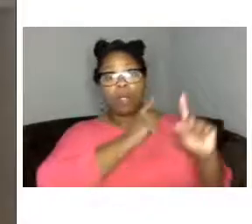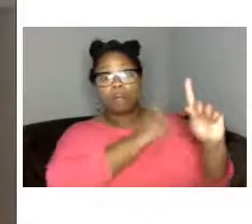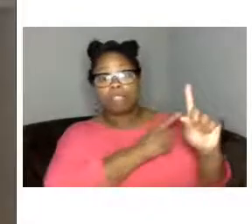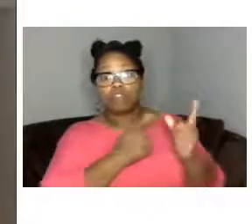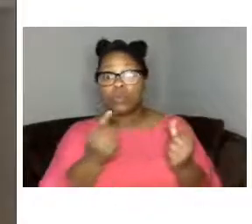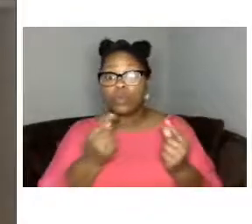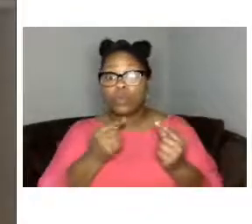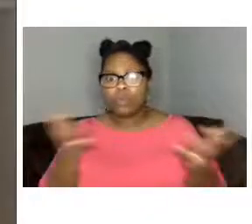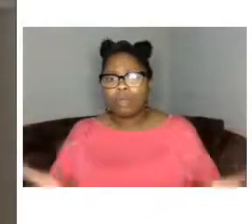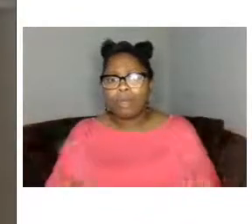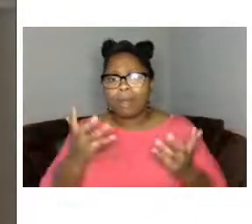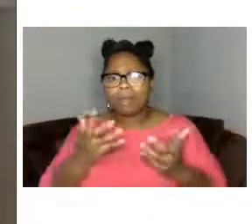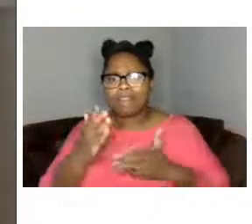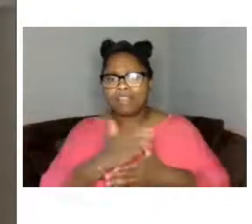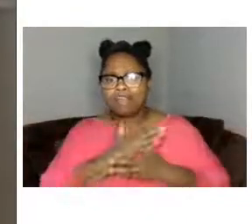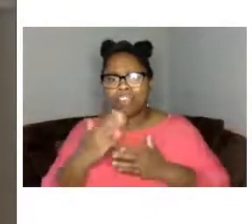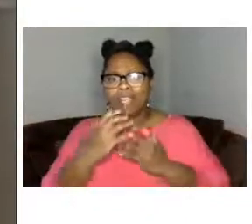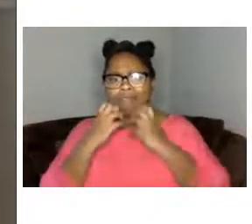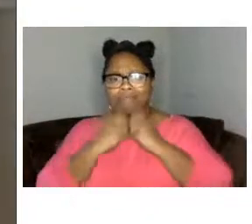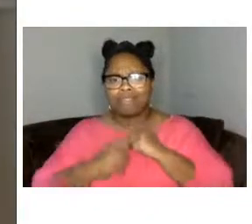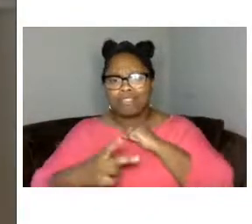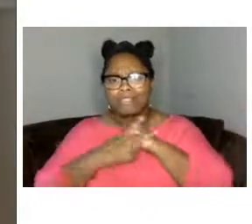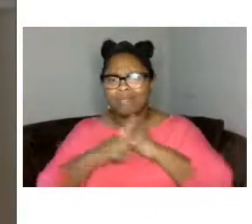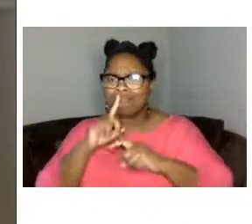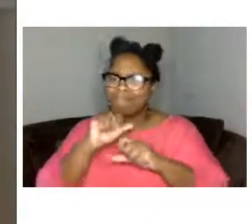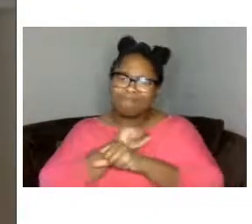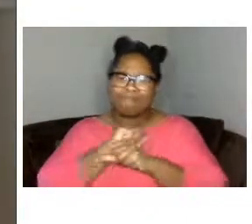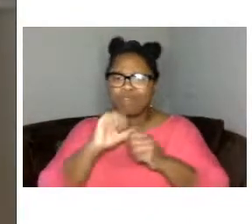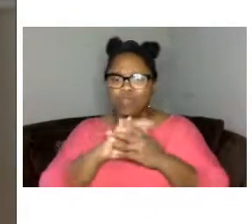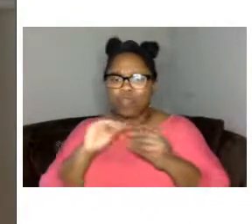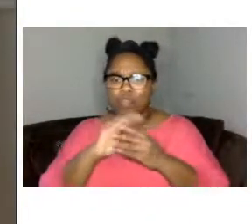share and preserve the authentic stories of the city with a special focus on the